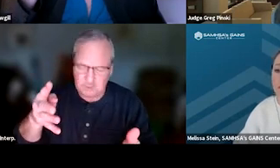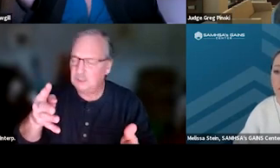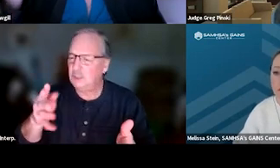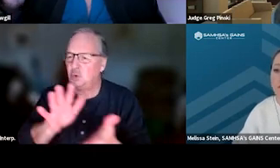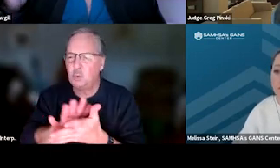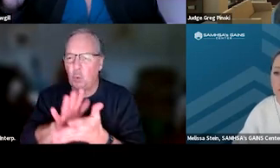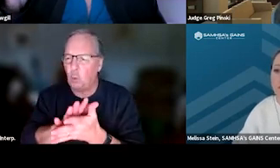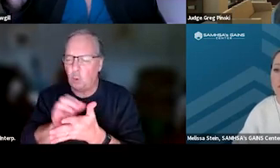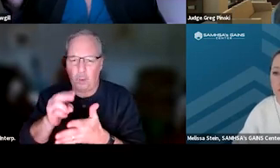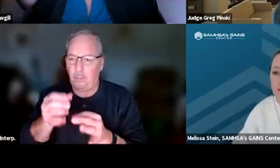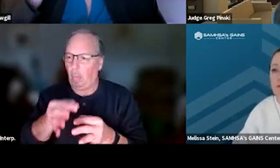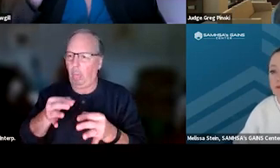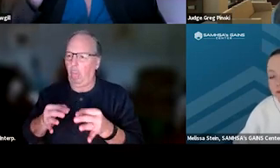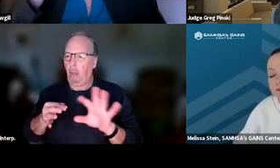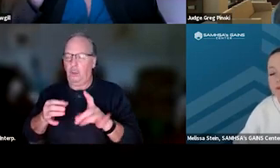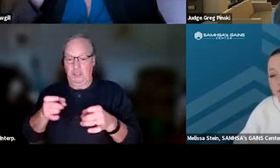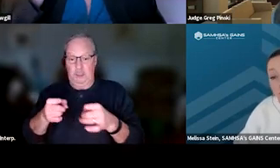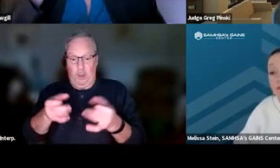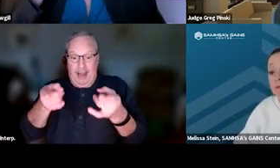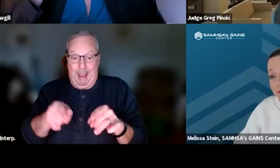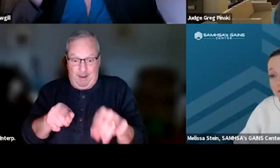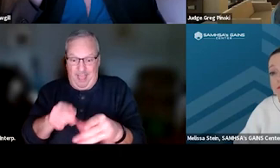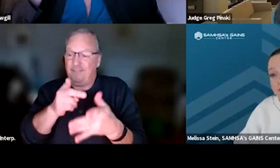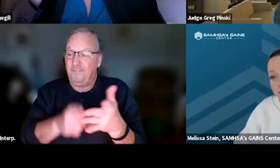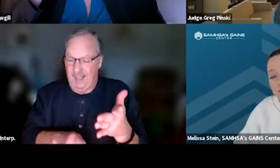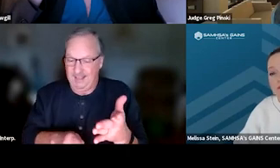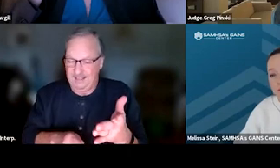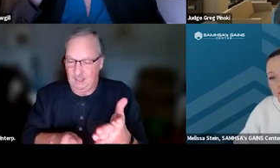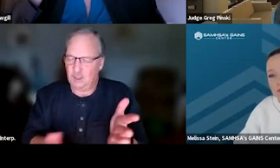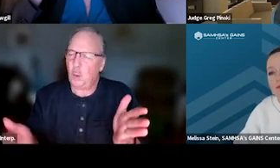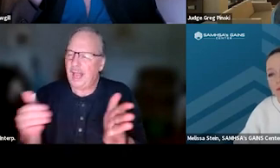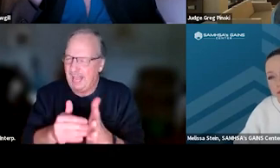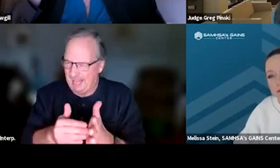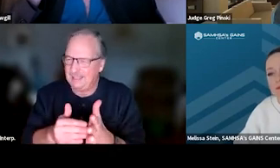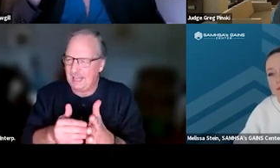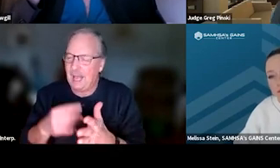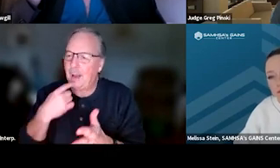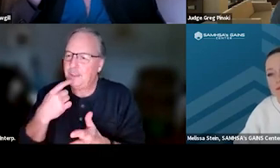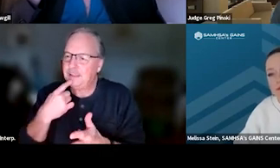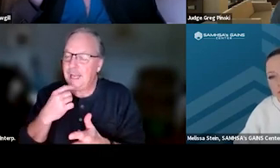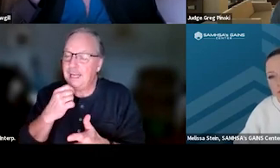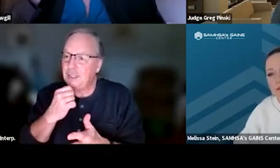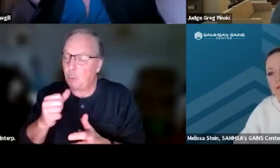We just have to deal with what's happened in that phase. So, again, I would just say, don't be shocked that they start